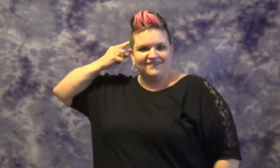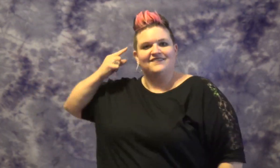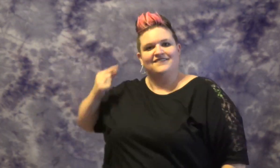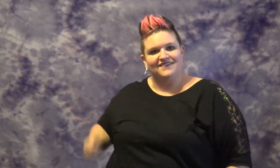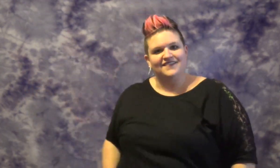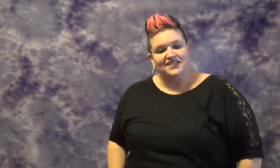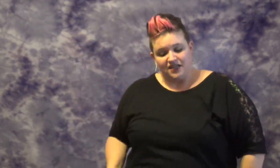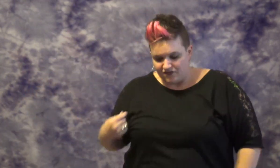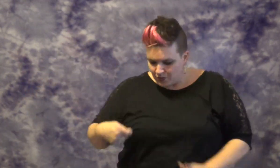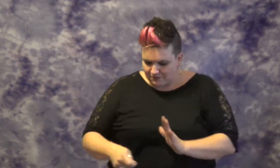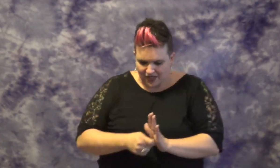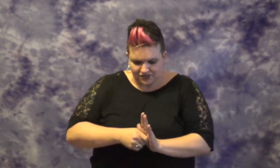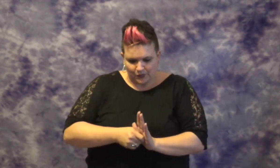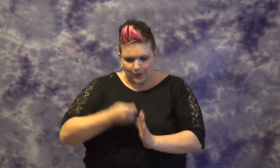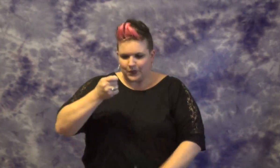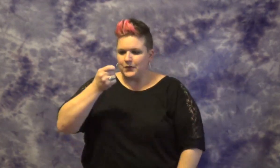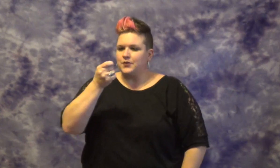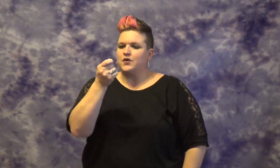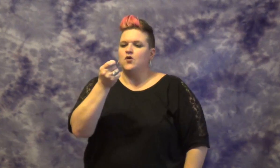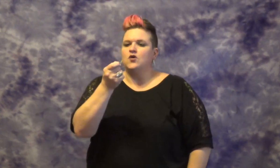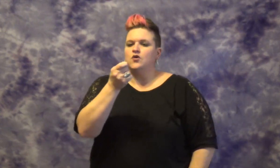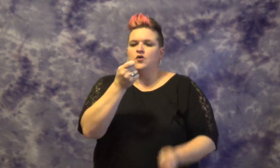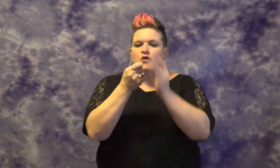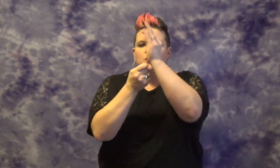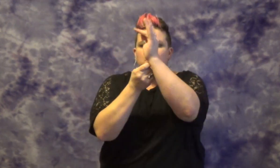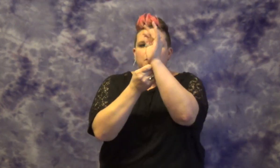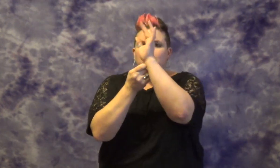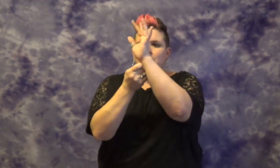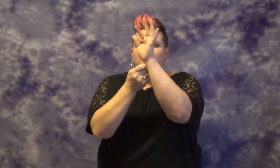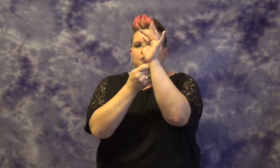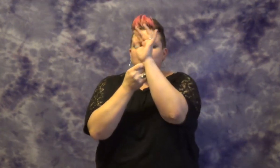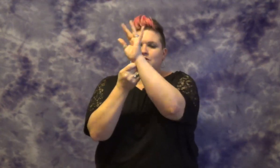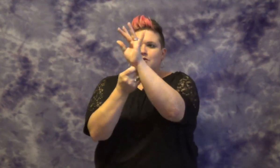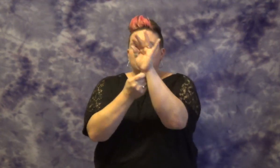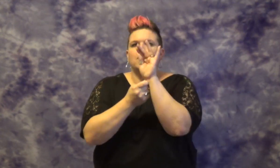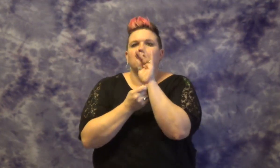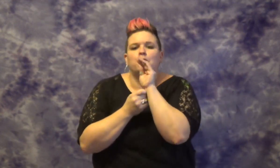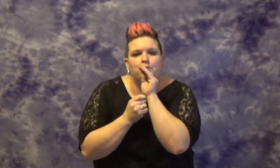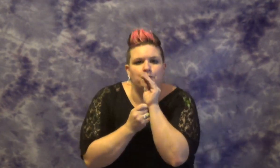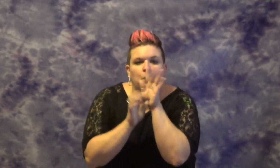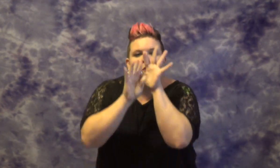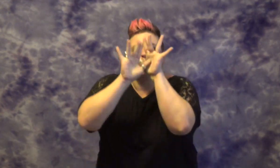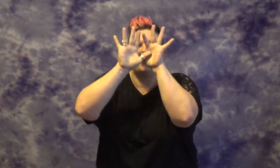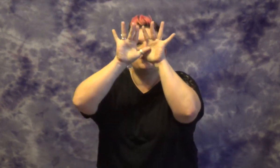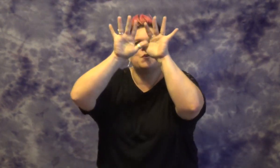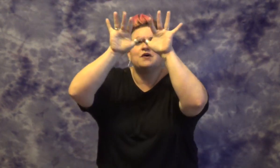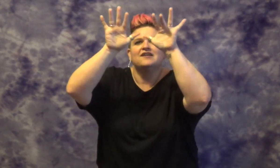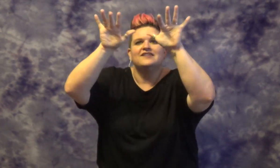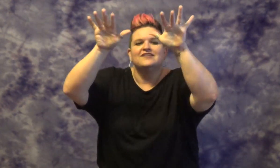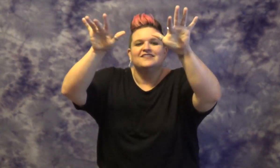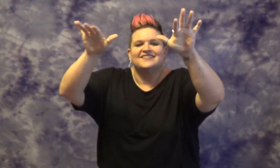ONE MATCH ME BLOW AND IT SETS HUGE FIRE